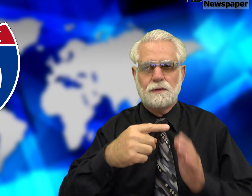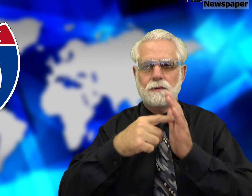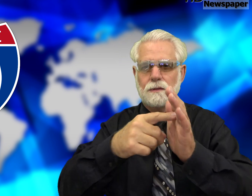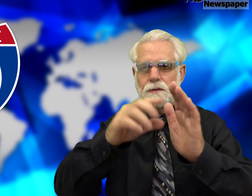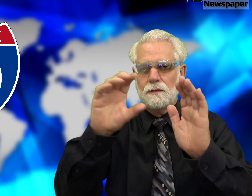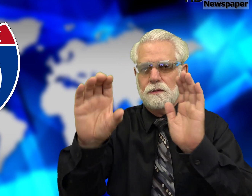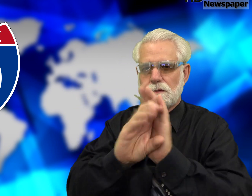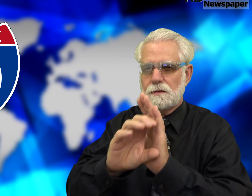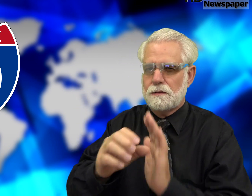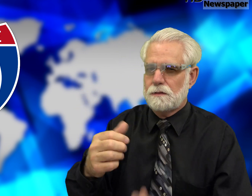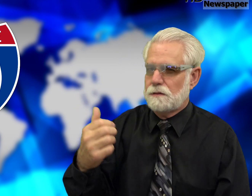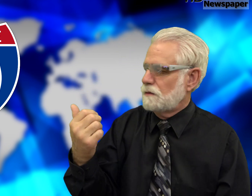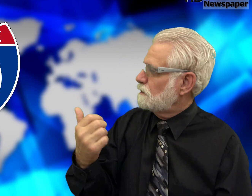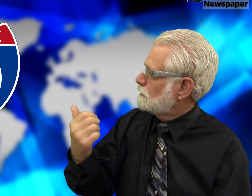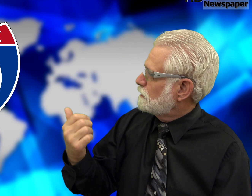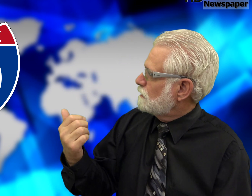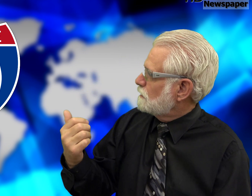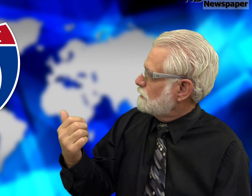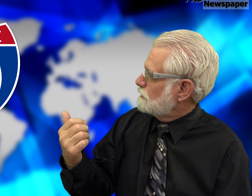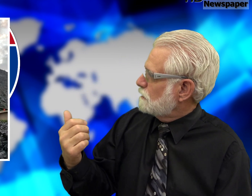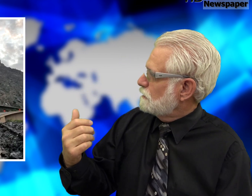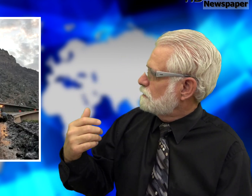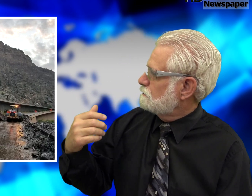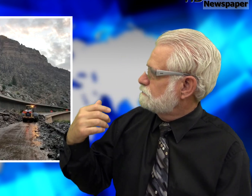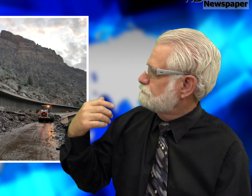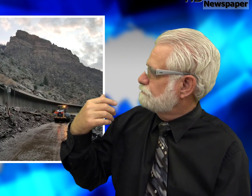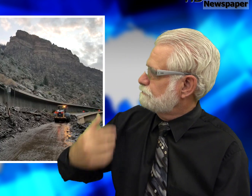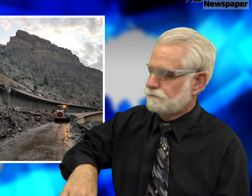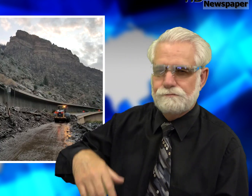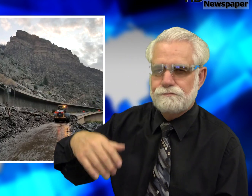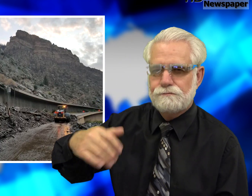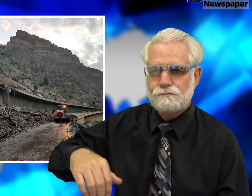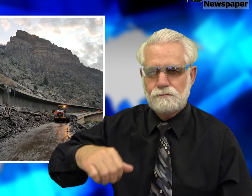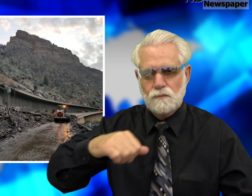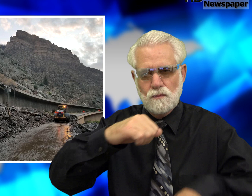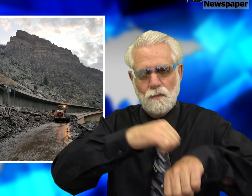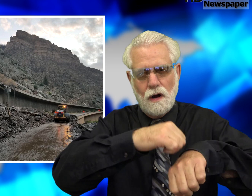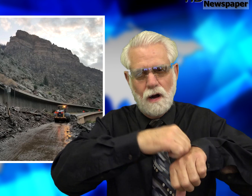let me show you a picture....